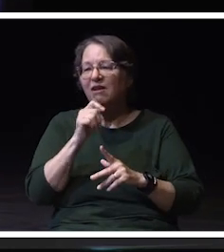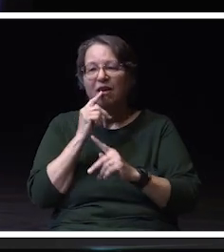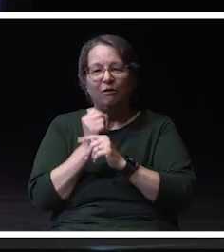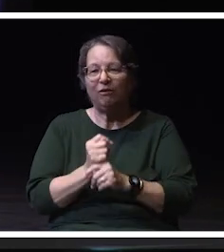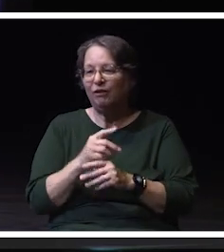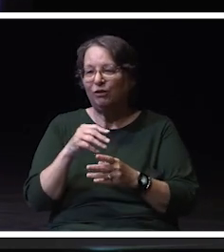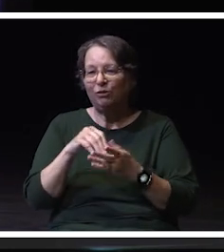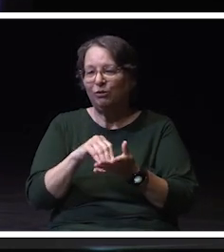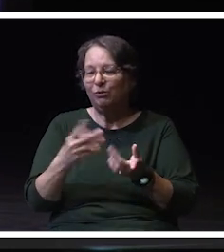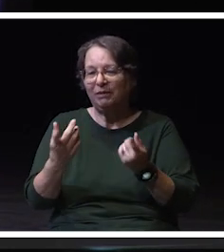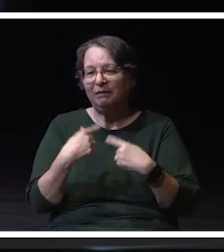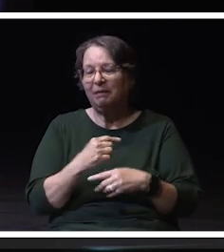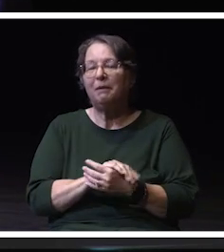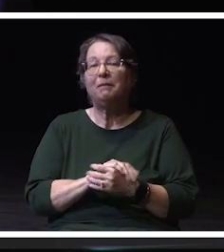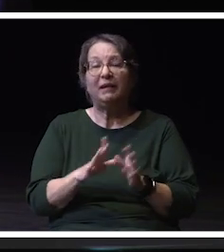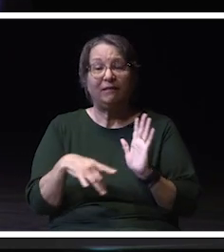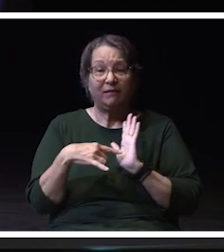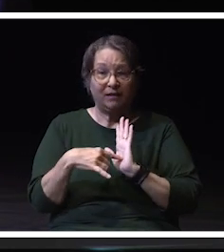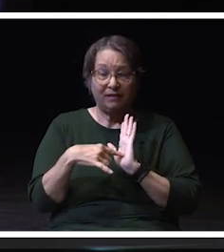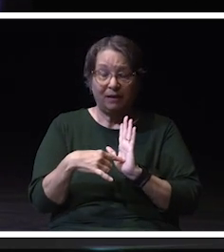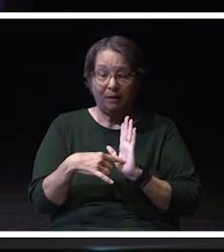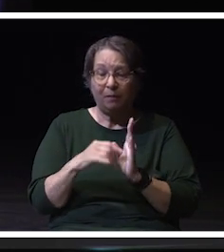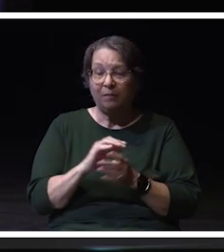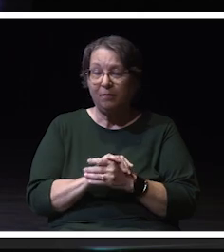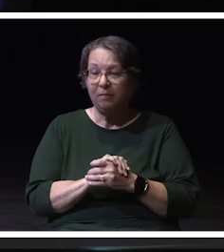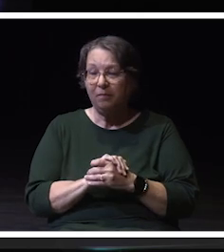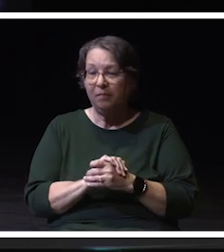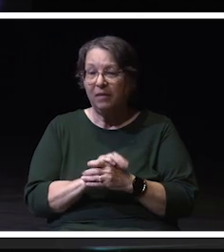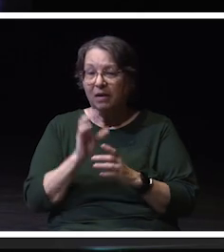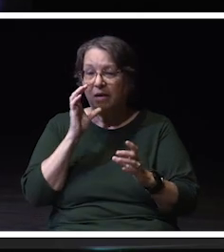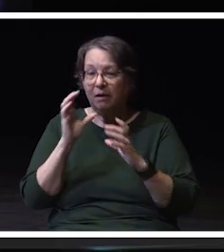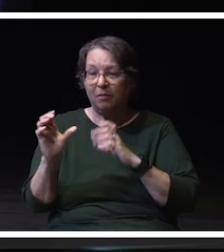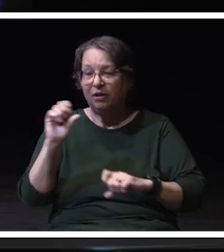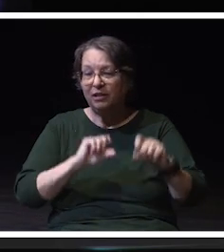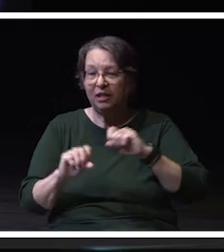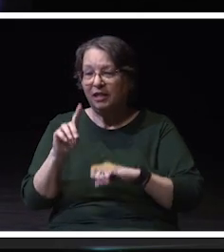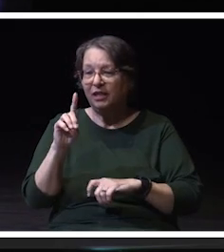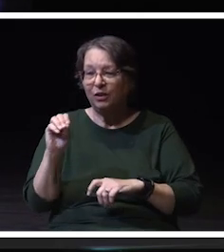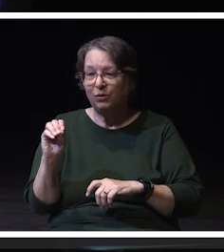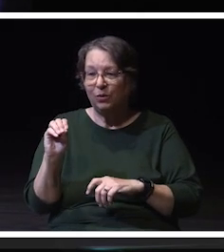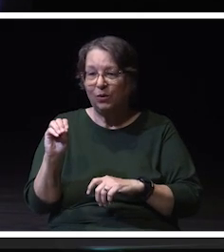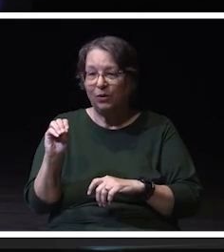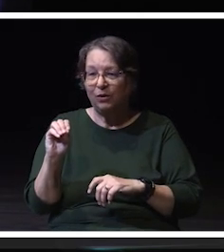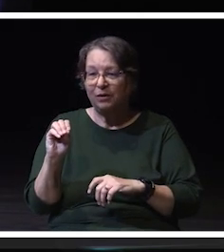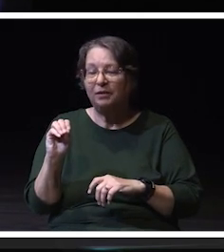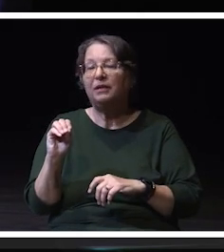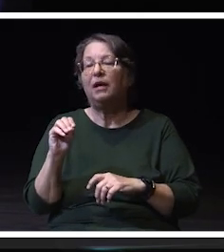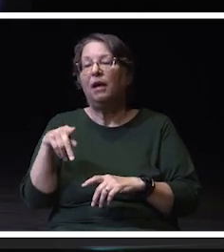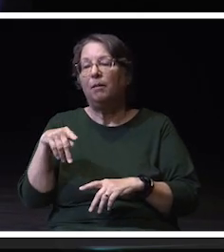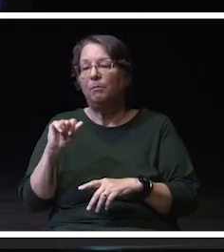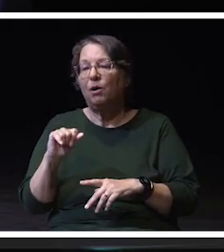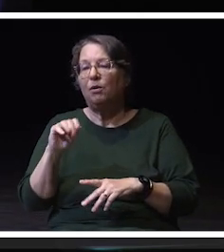Examples of this include our Communication Sciences and Disorders Post BAC with second degree option.